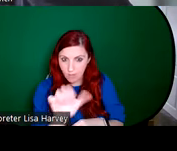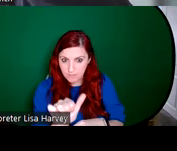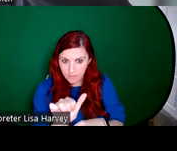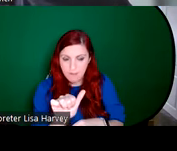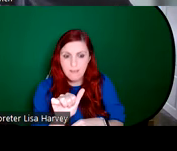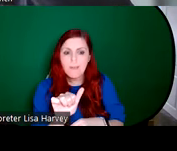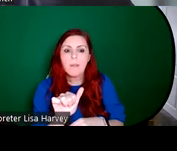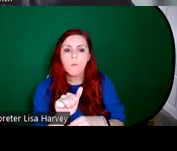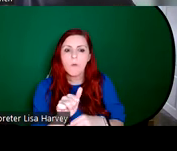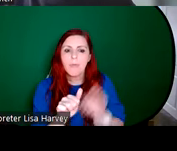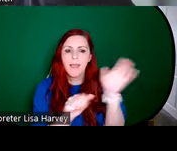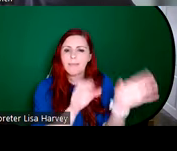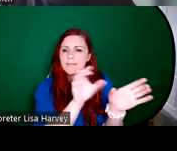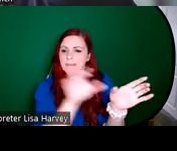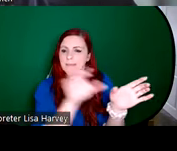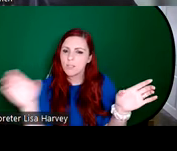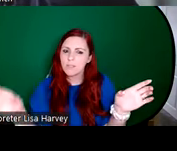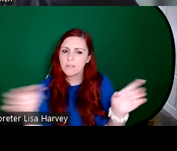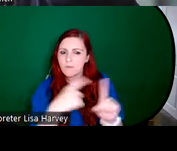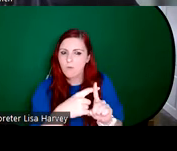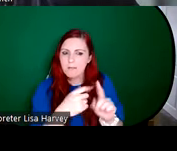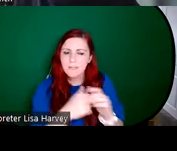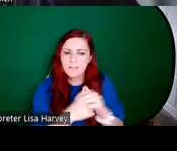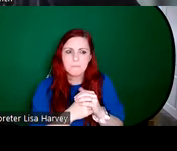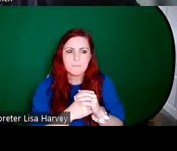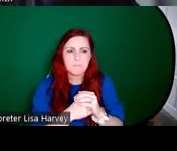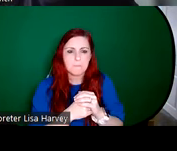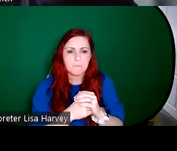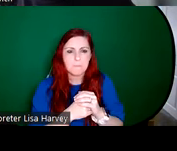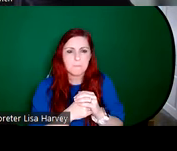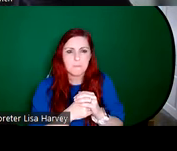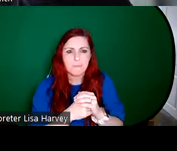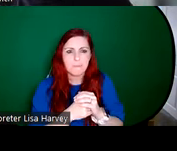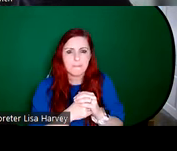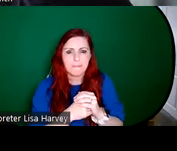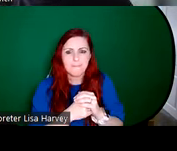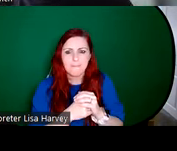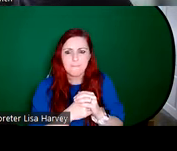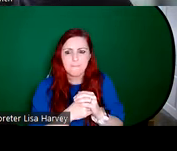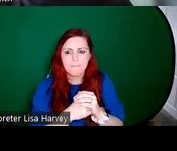for St. Helens Church in Florida. She rented out studio space to another stained